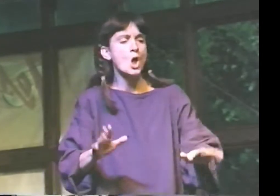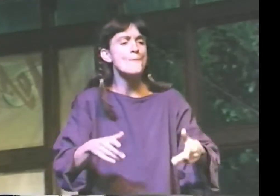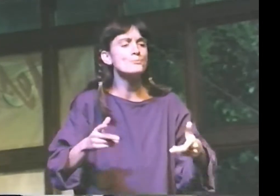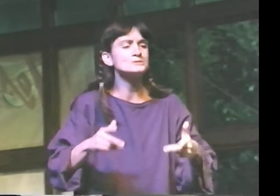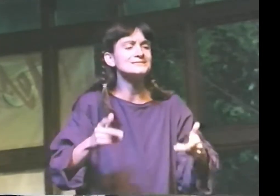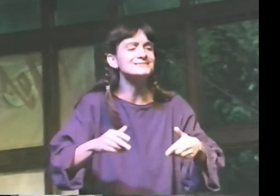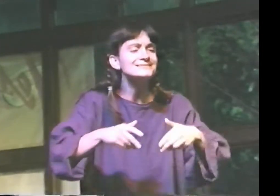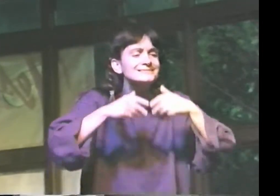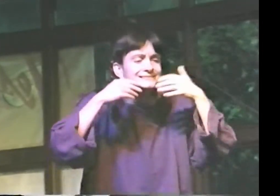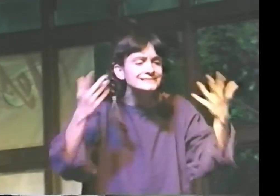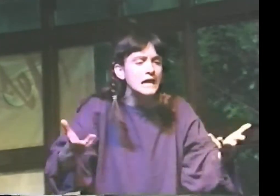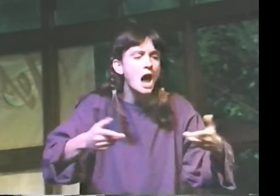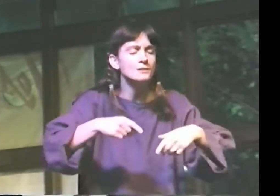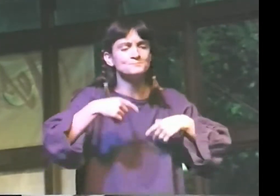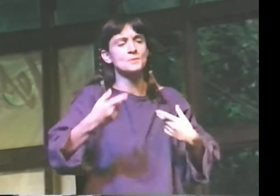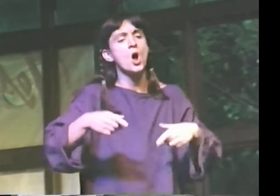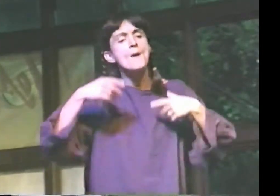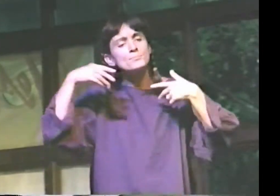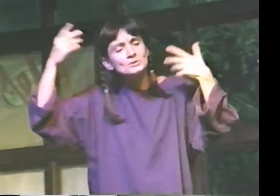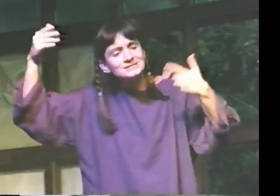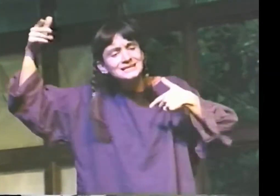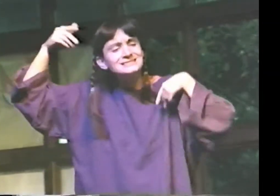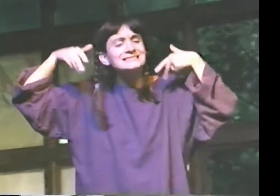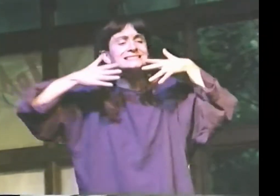[MUFFLED SPEECH] PRESIDENT'S DEAD. [MUFFLED SPEECH] THE PRESIDENT'S DEAD.